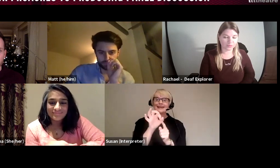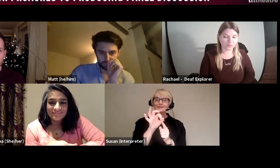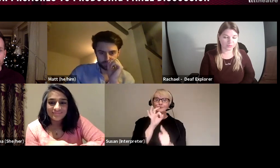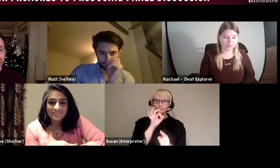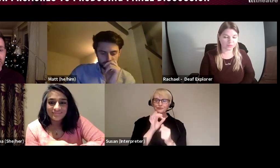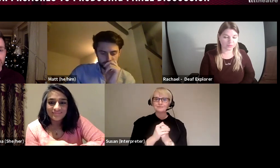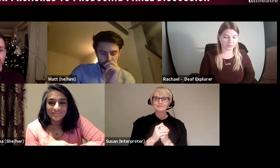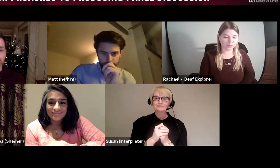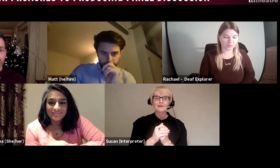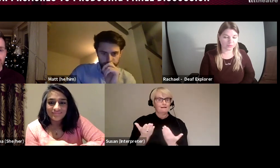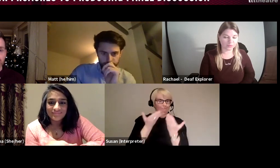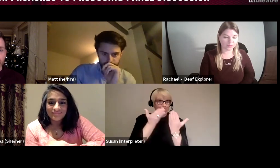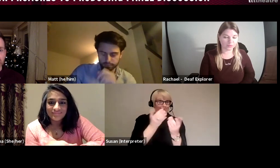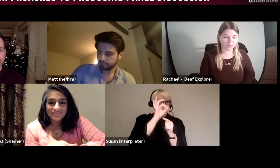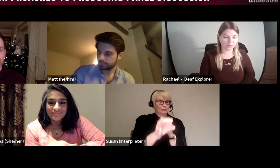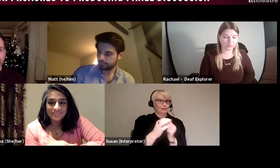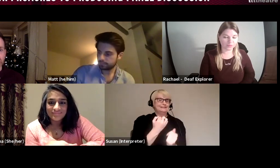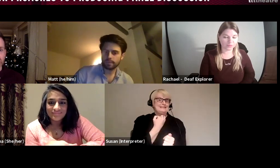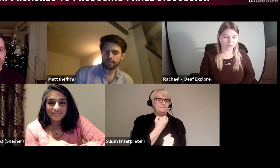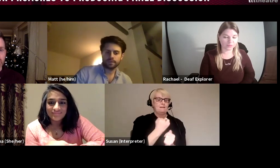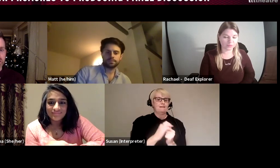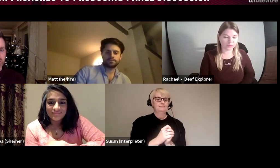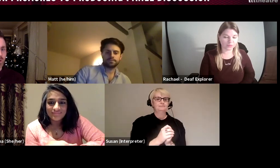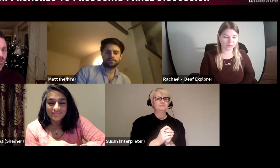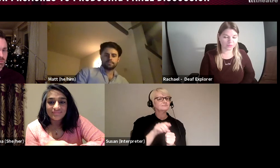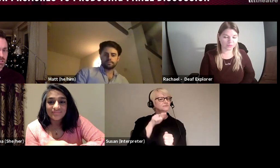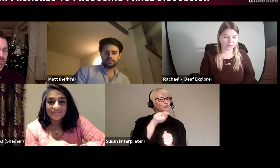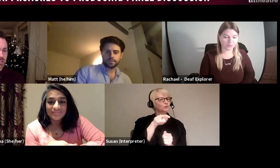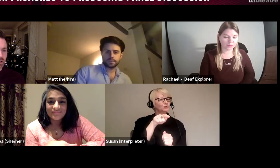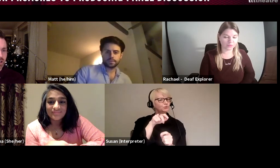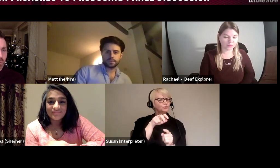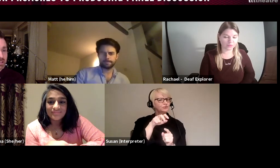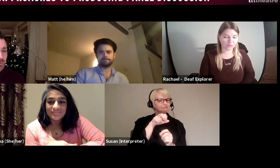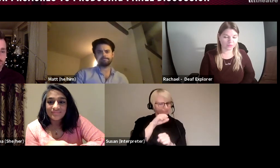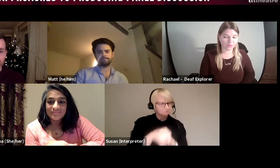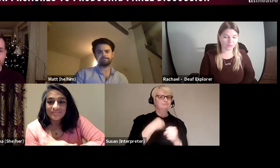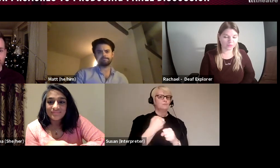a question for Deepa, is how did you step into the role as producer and what made you want to become